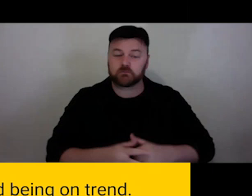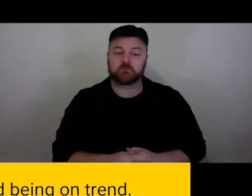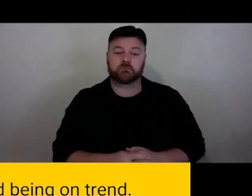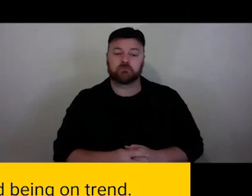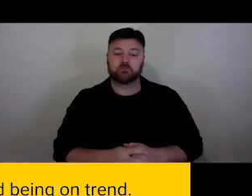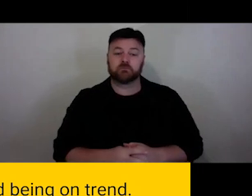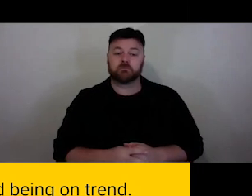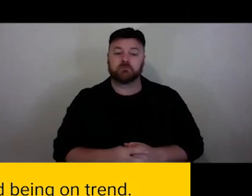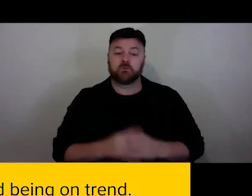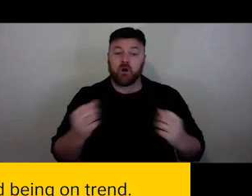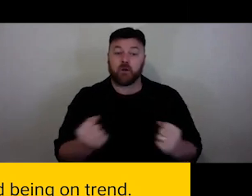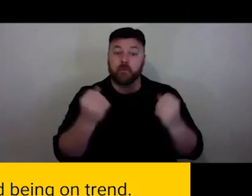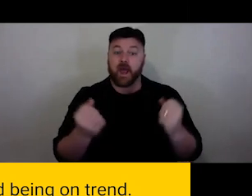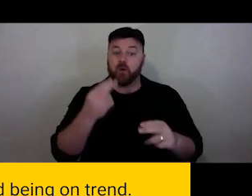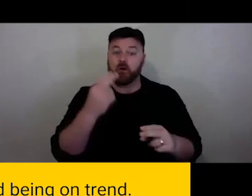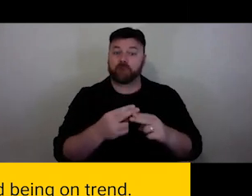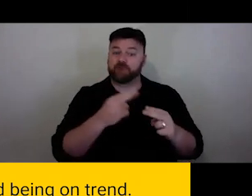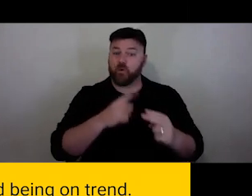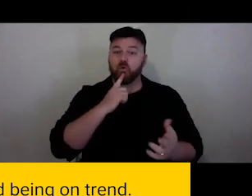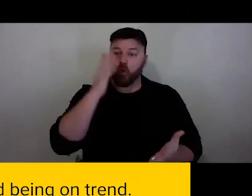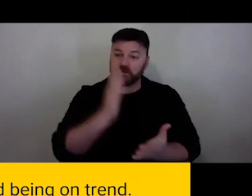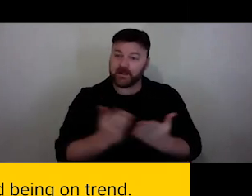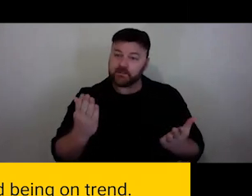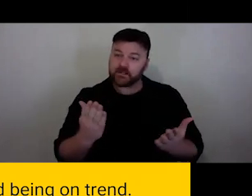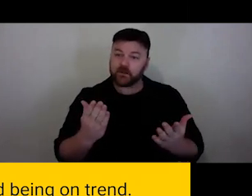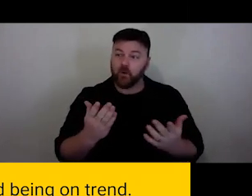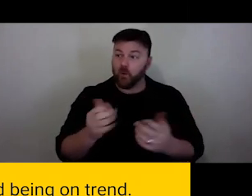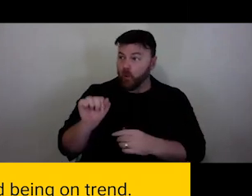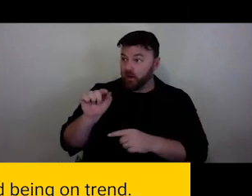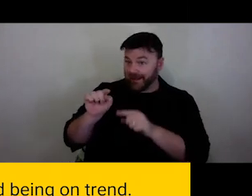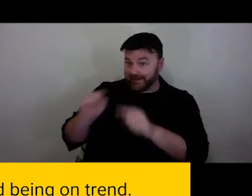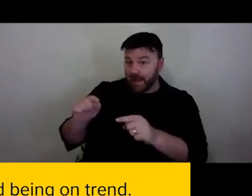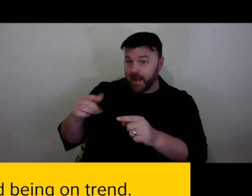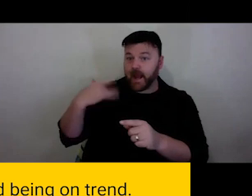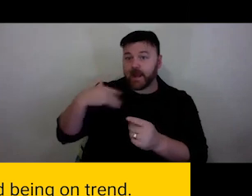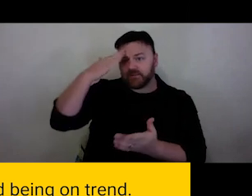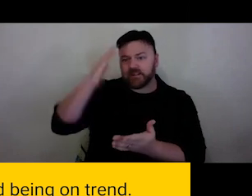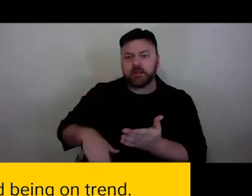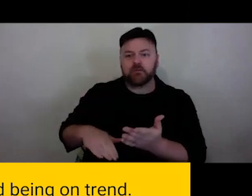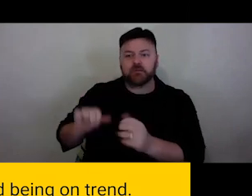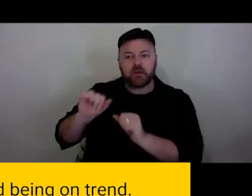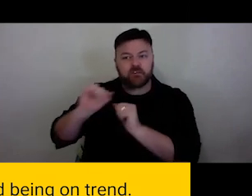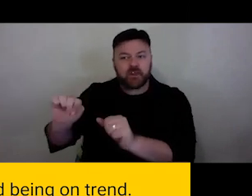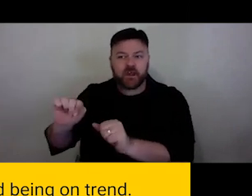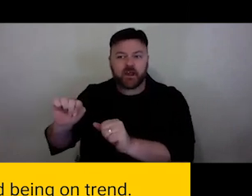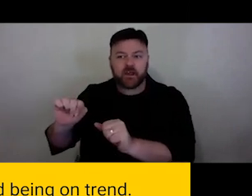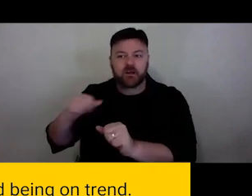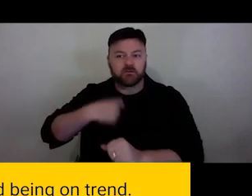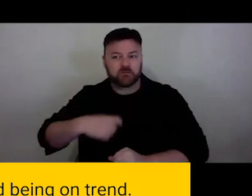Are we expecting someone to lead because they have lived experience of the subject matter? Can all of this be transparent?